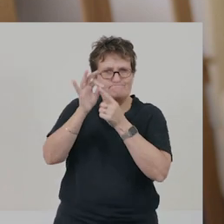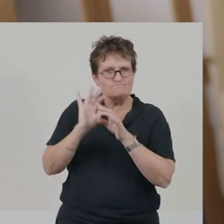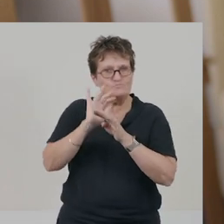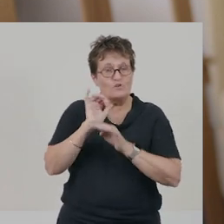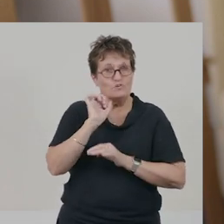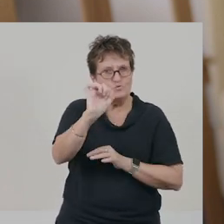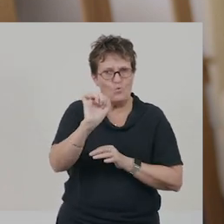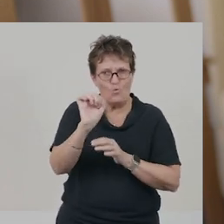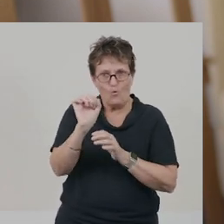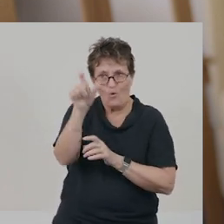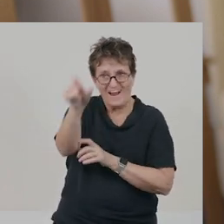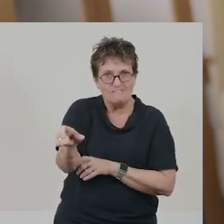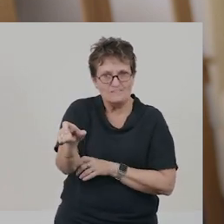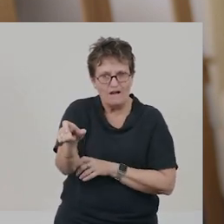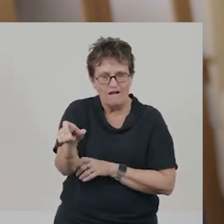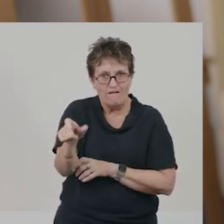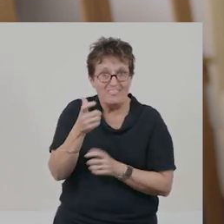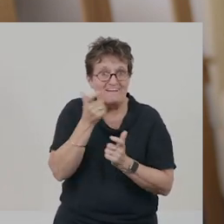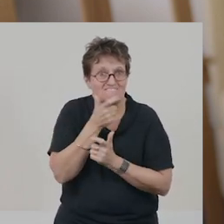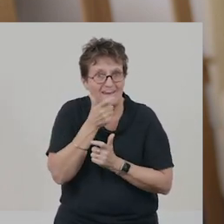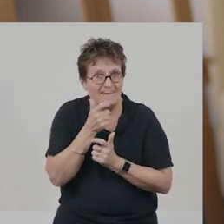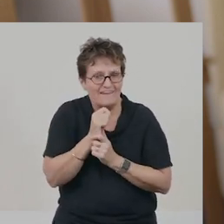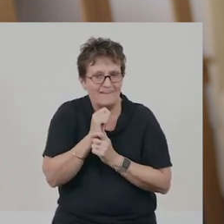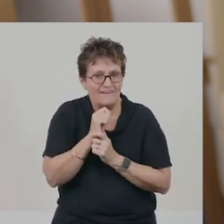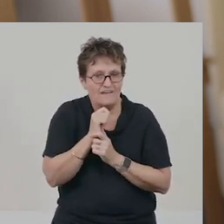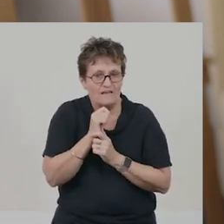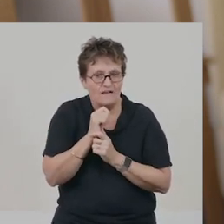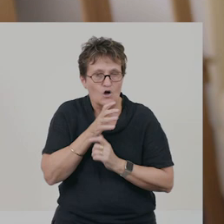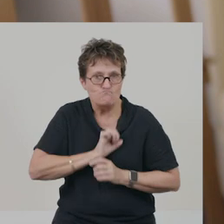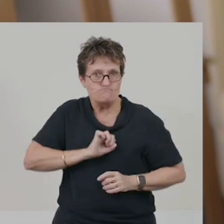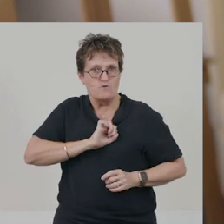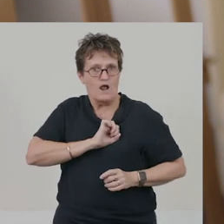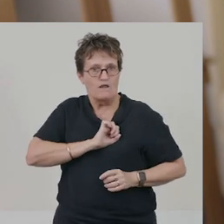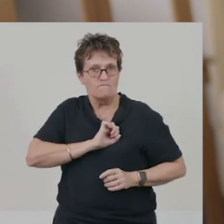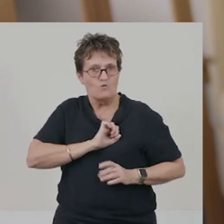Are they funny, fearless, or maybe they are incredibly clever?